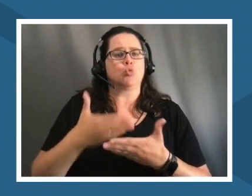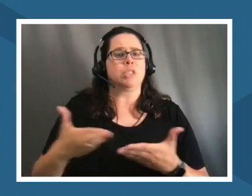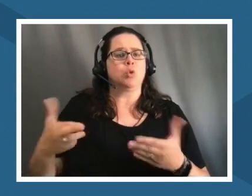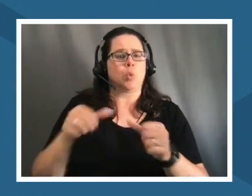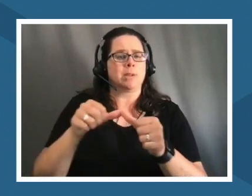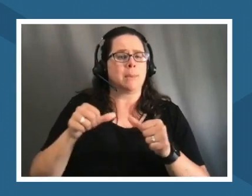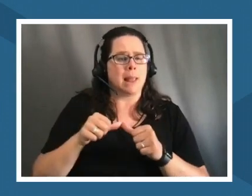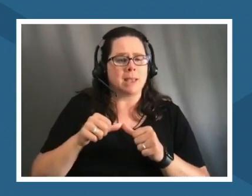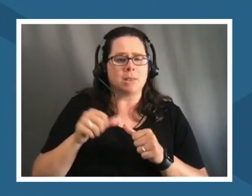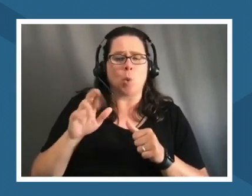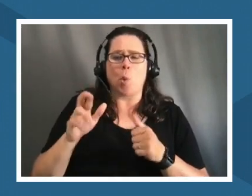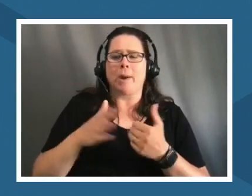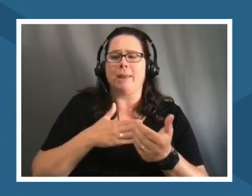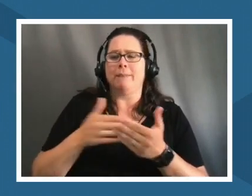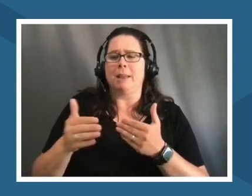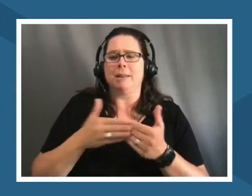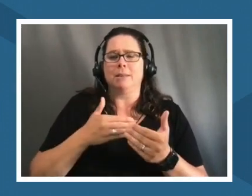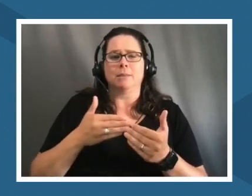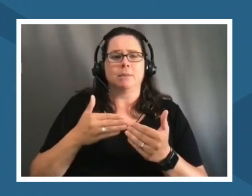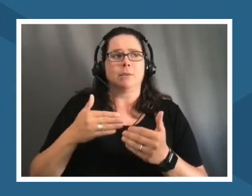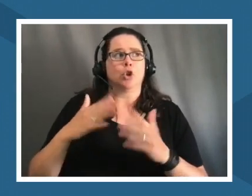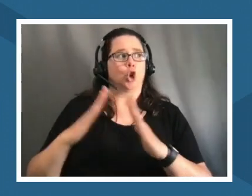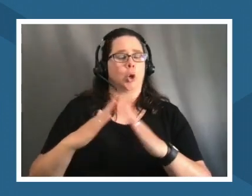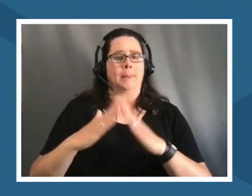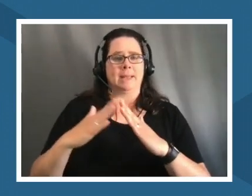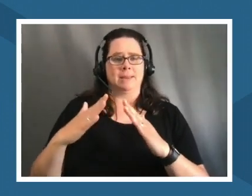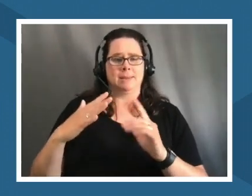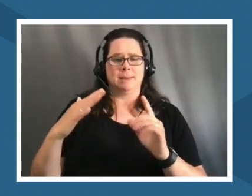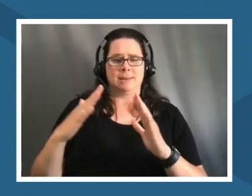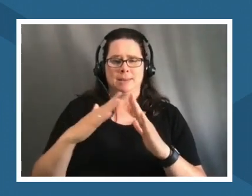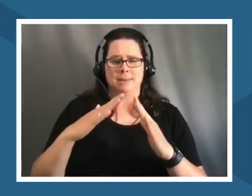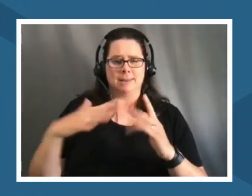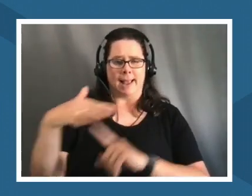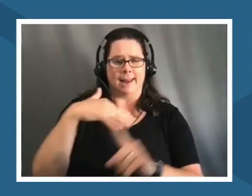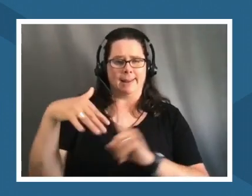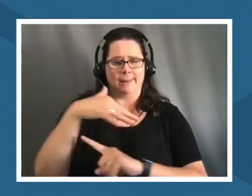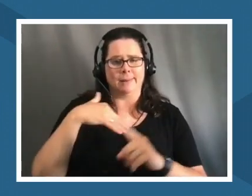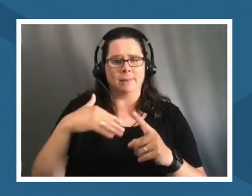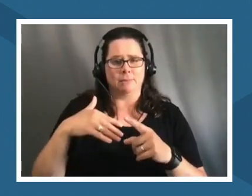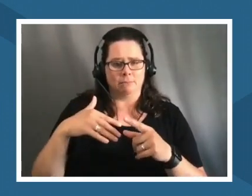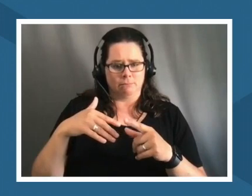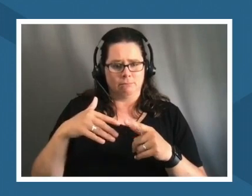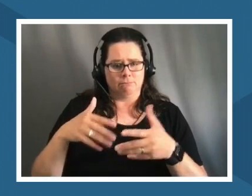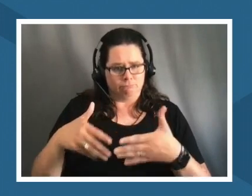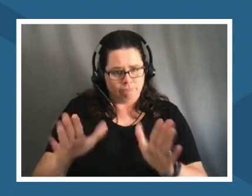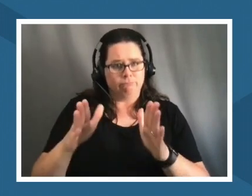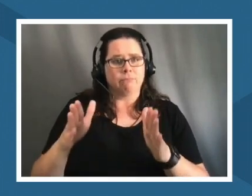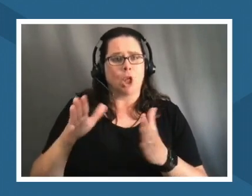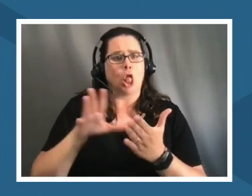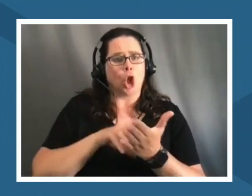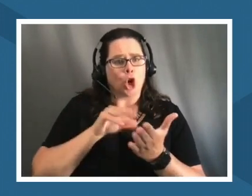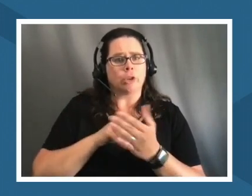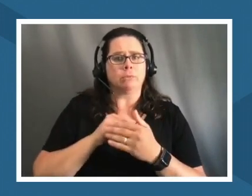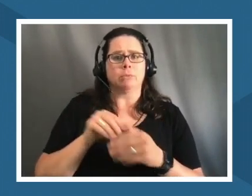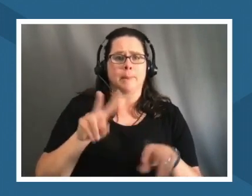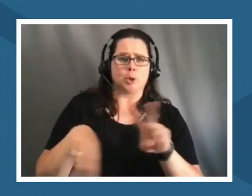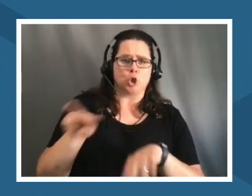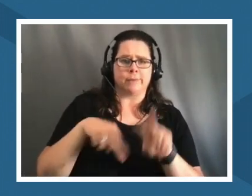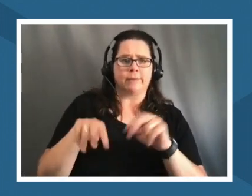in a um in an urban setting we'll put them in their places and said learn